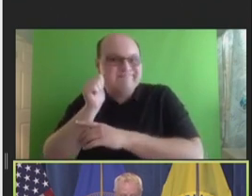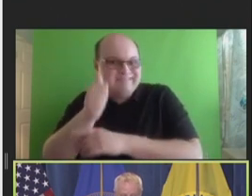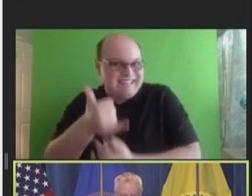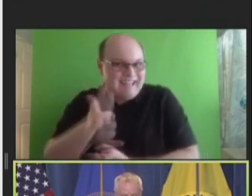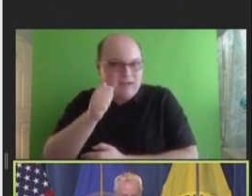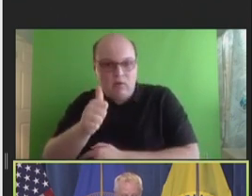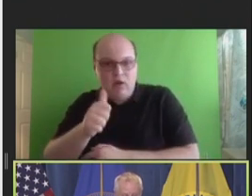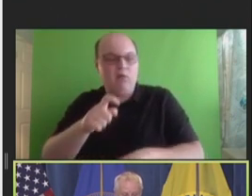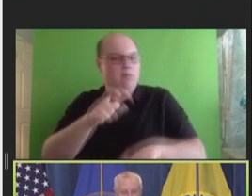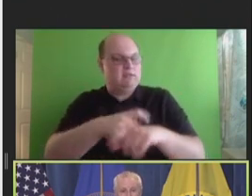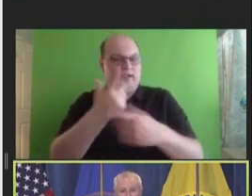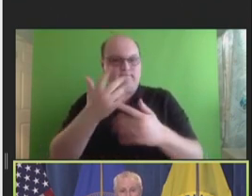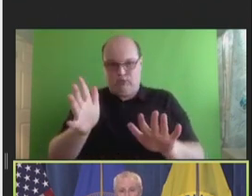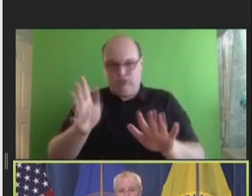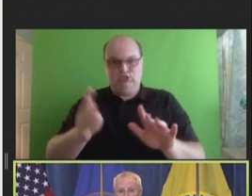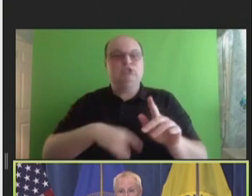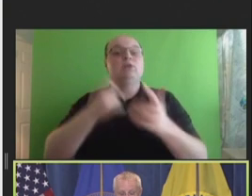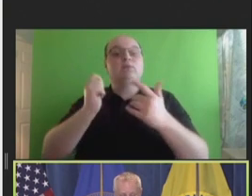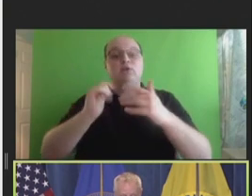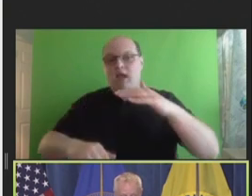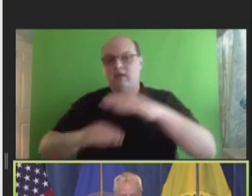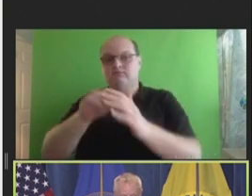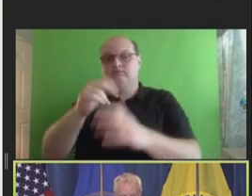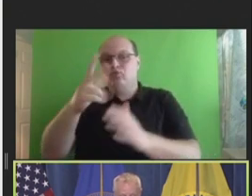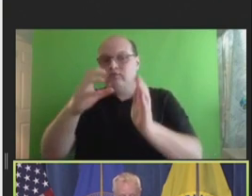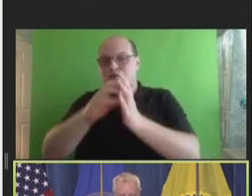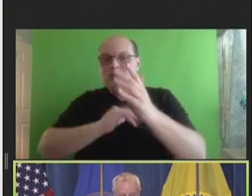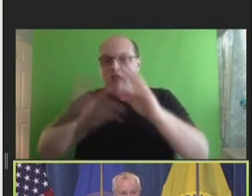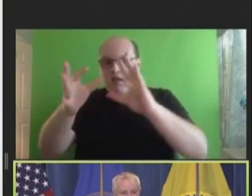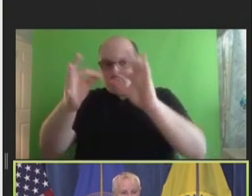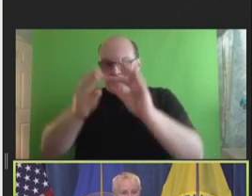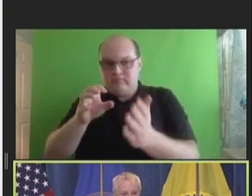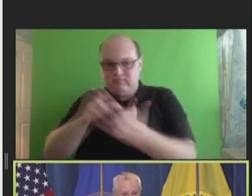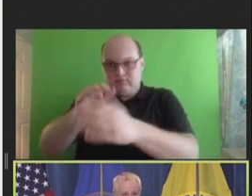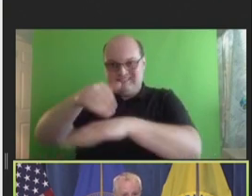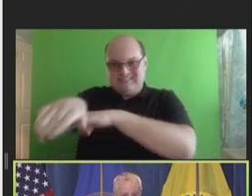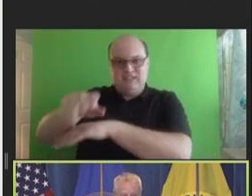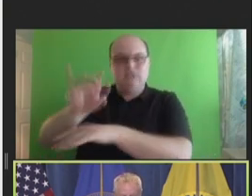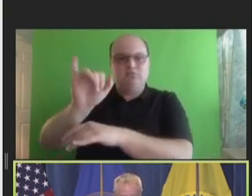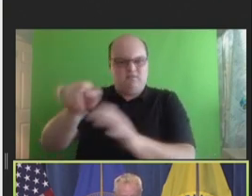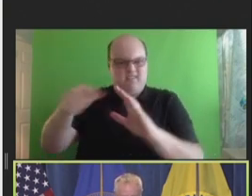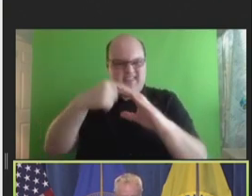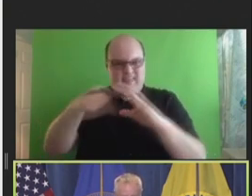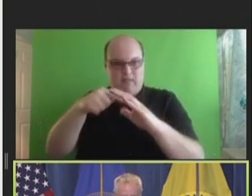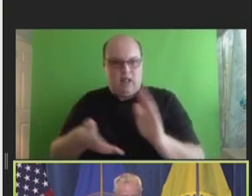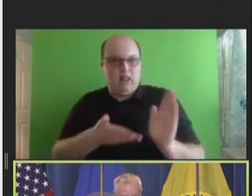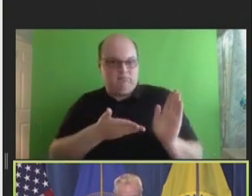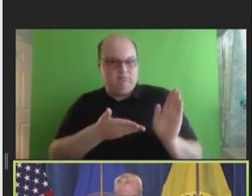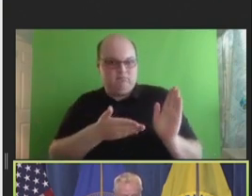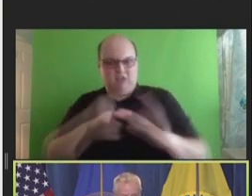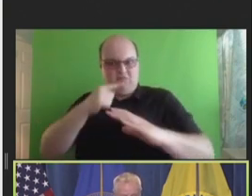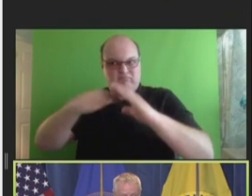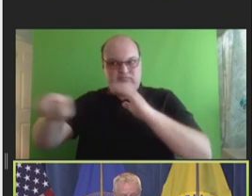can send a written comment up to three pages in length to nvac@hhs.gov at any time. The